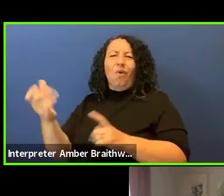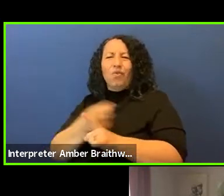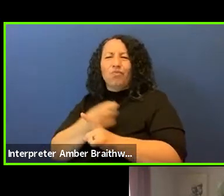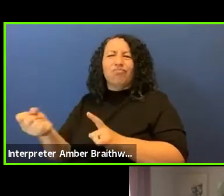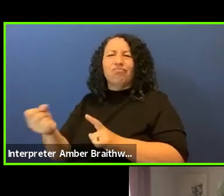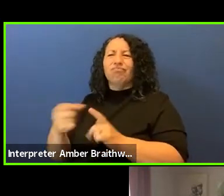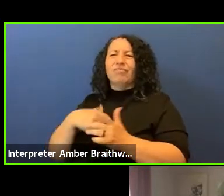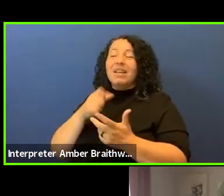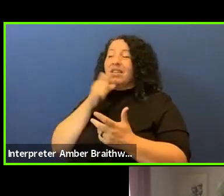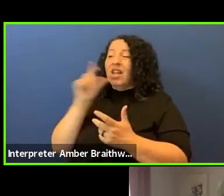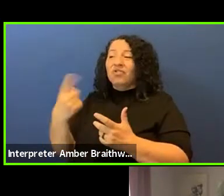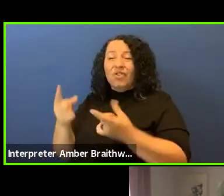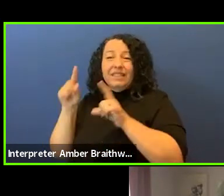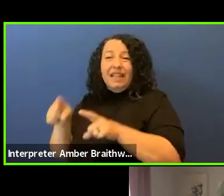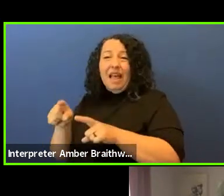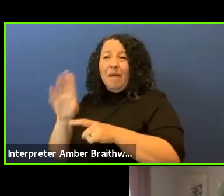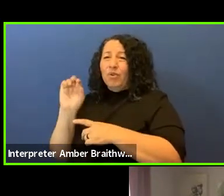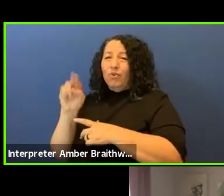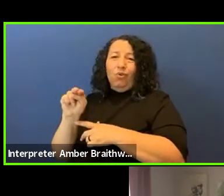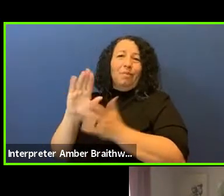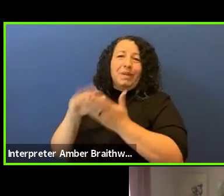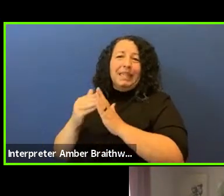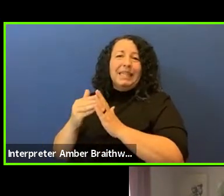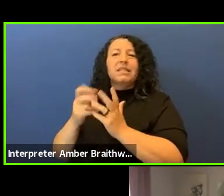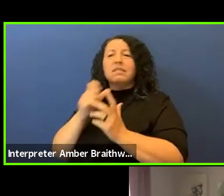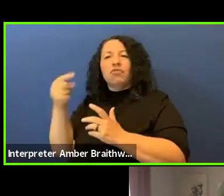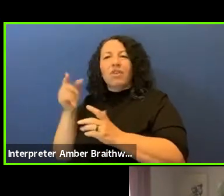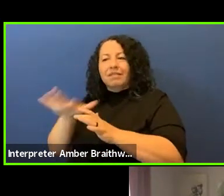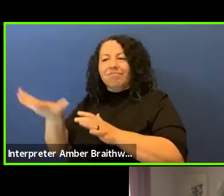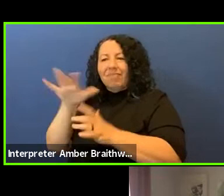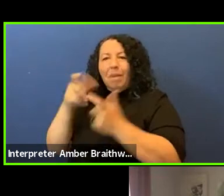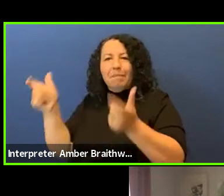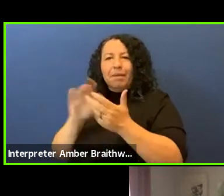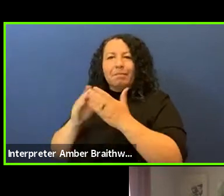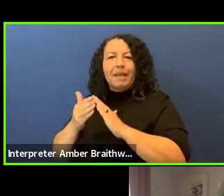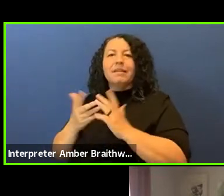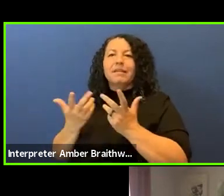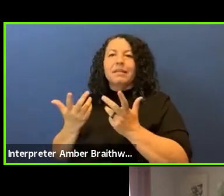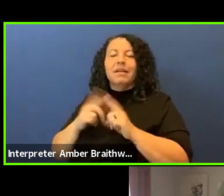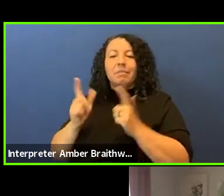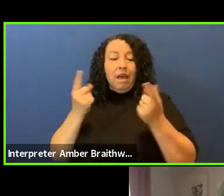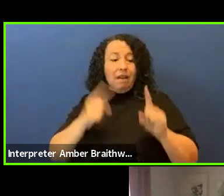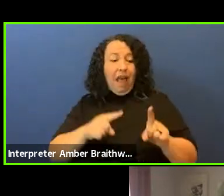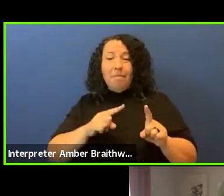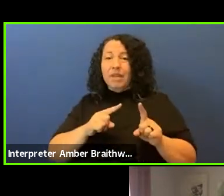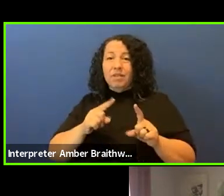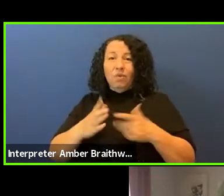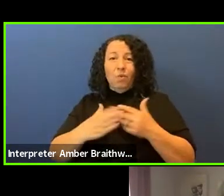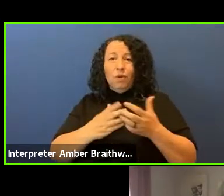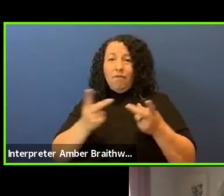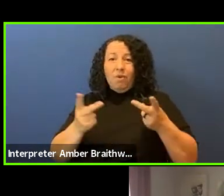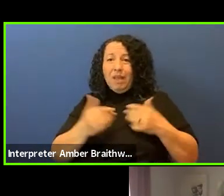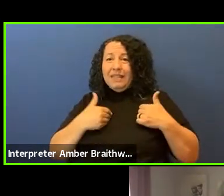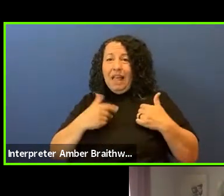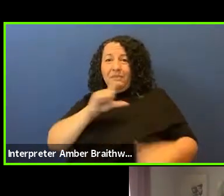or urban cities, urban areas, it happens whenever there is a police force.